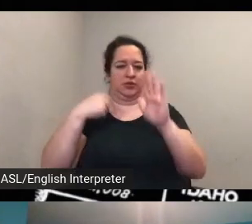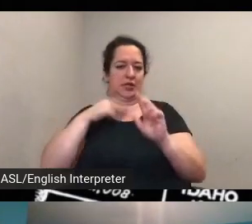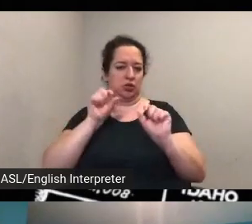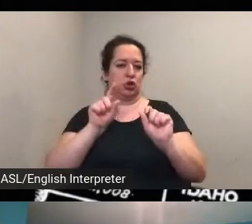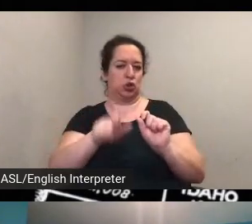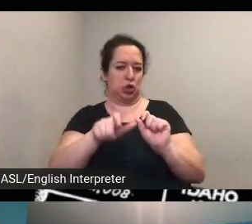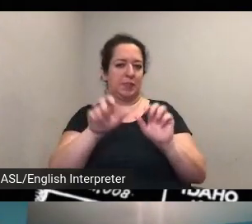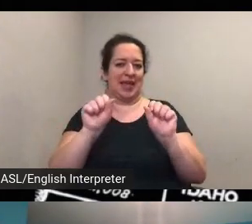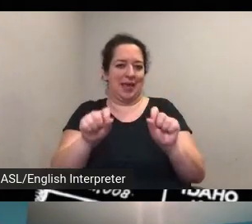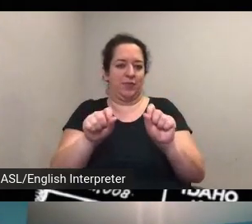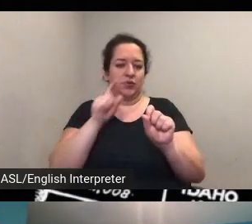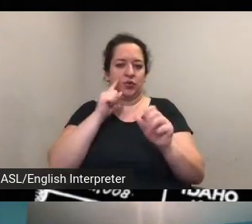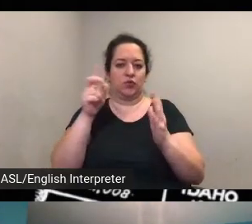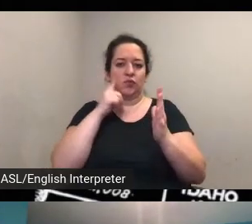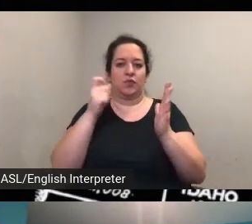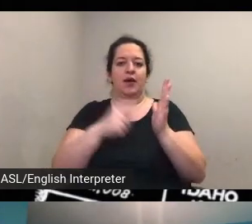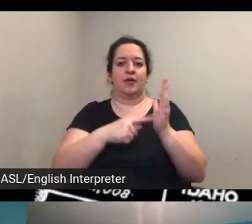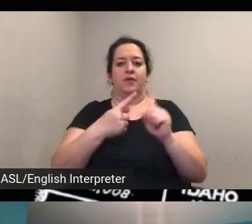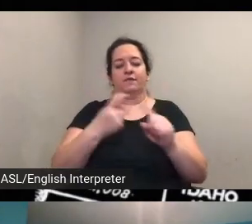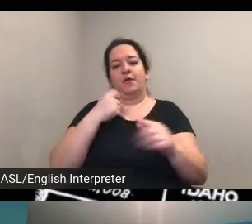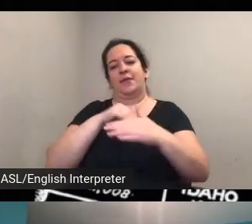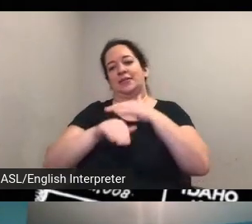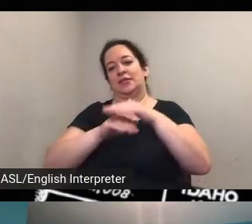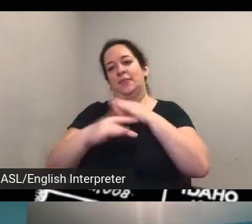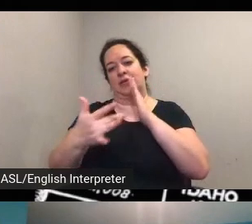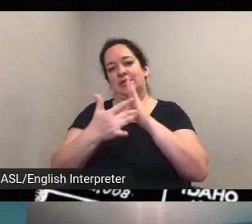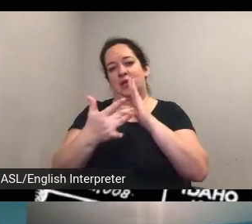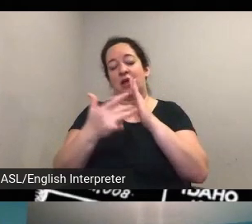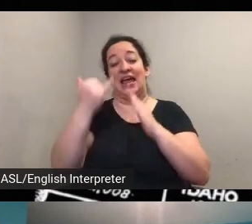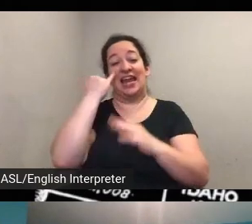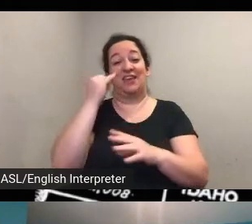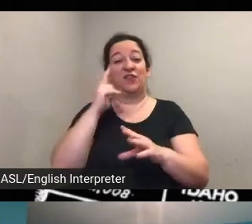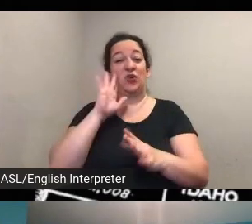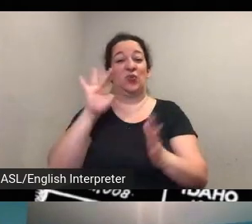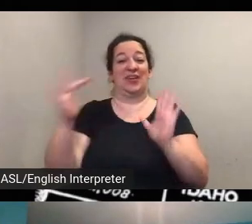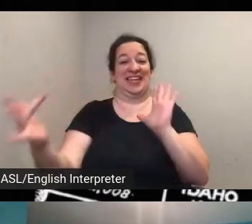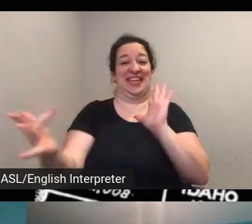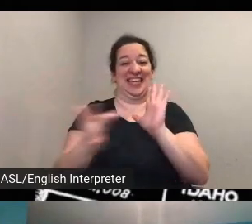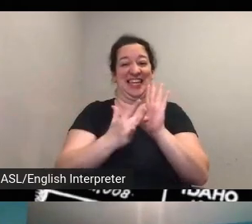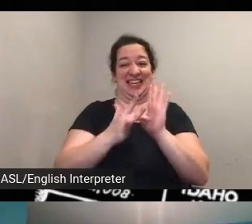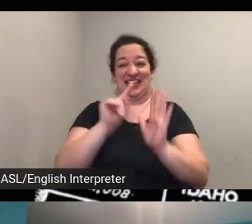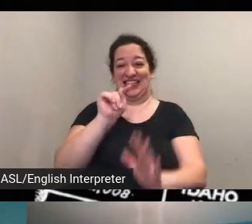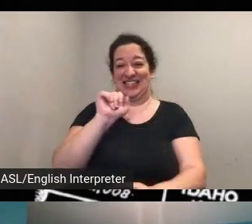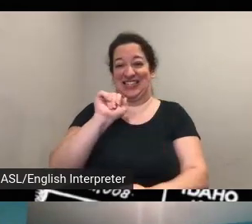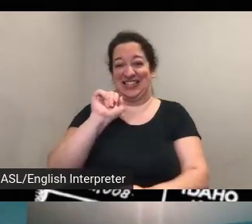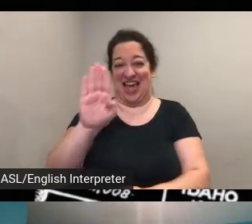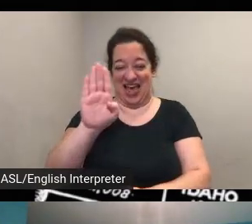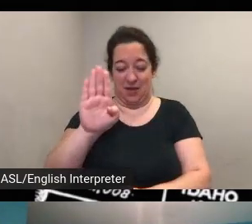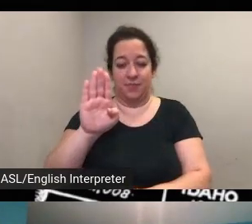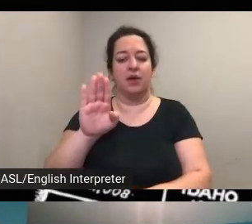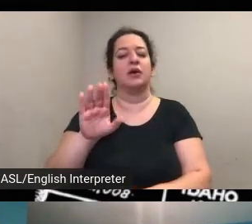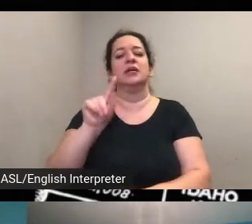like accessibility technology and if you hit tab i believe it's tab you can kind of help you can tab